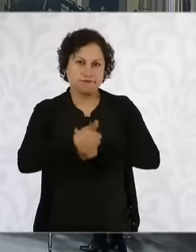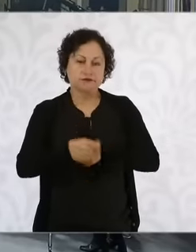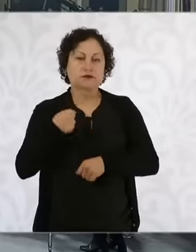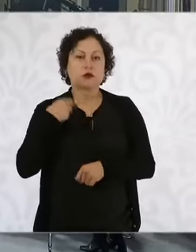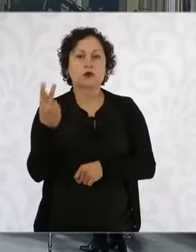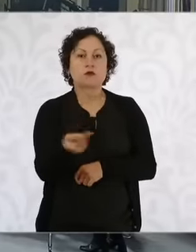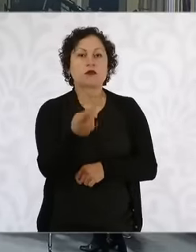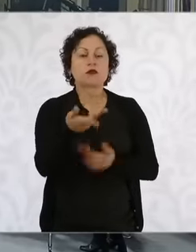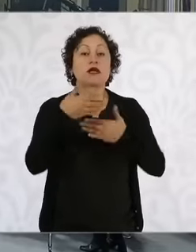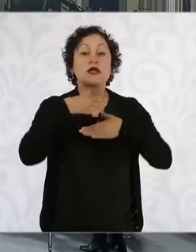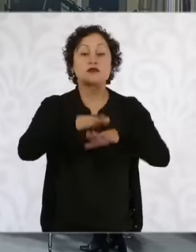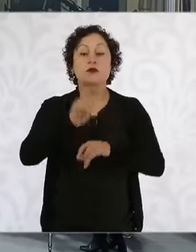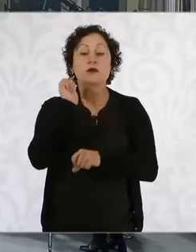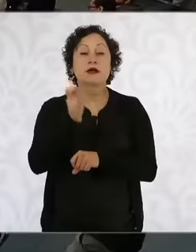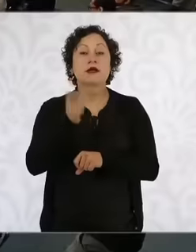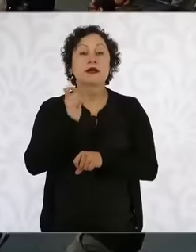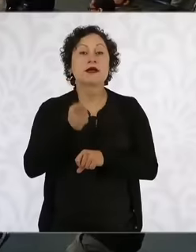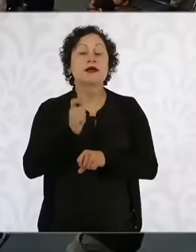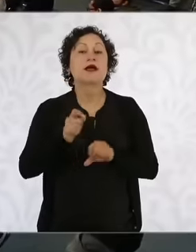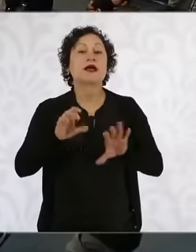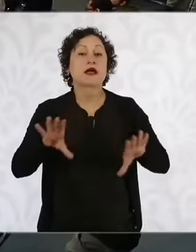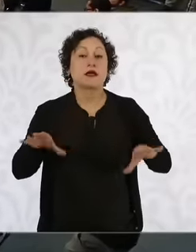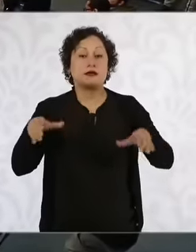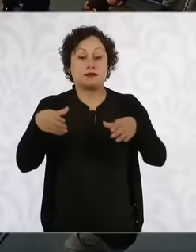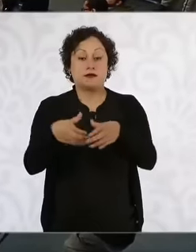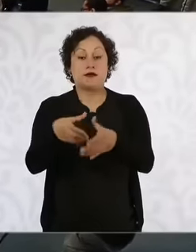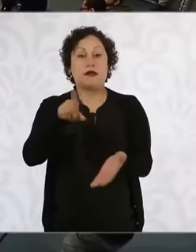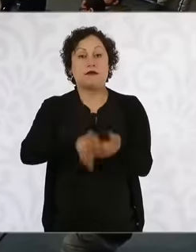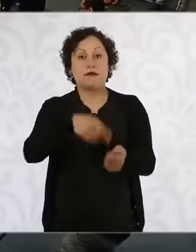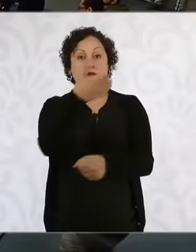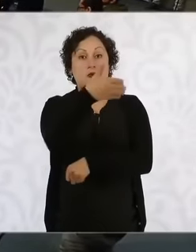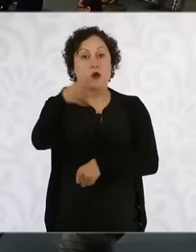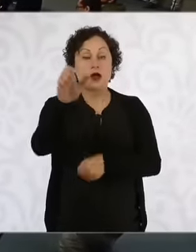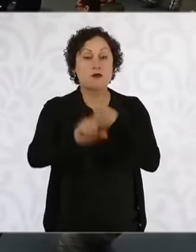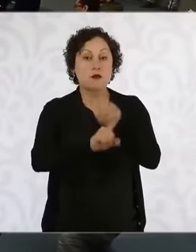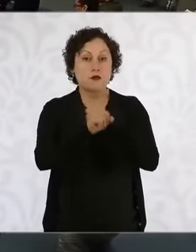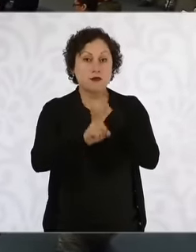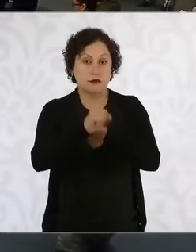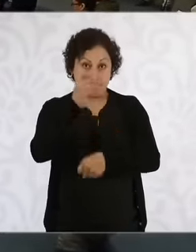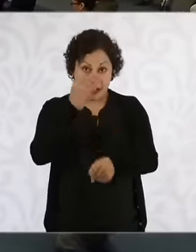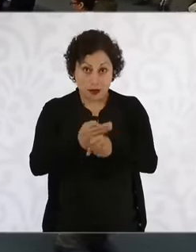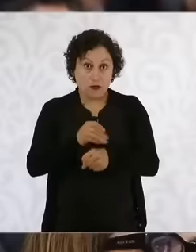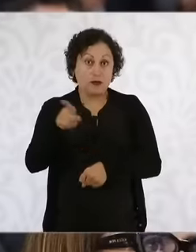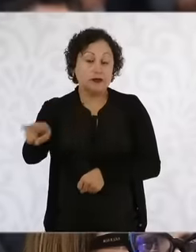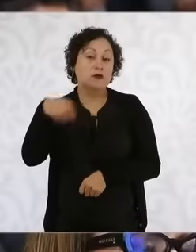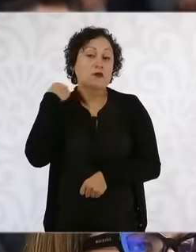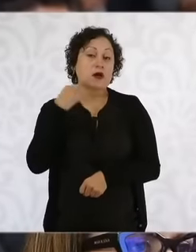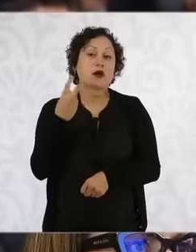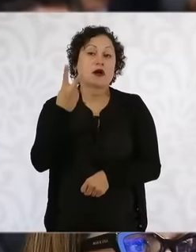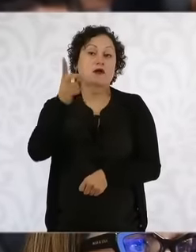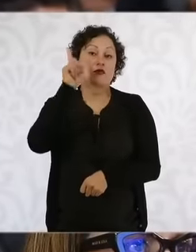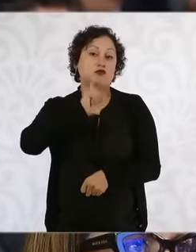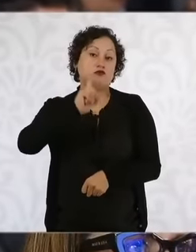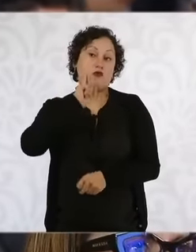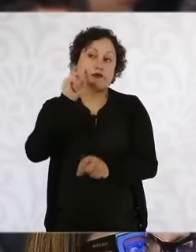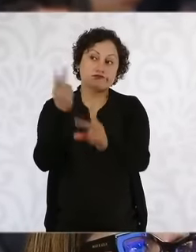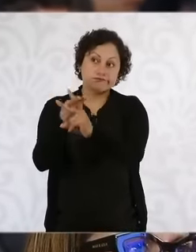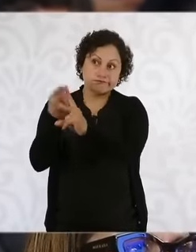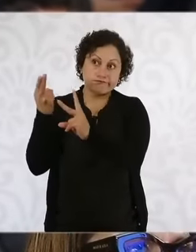that leave many deaths today in the transition process. There are two women murdered in Oaxaca, a plan is needed that